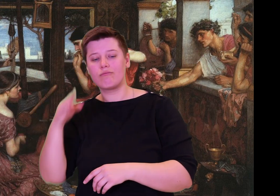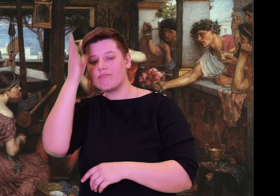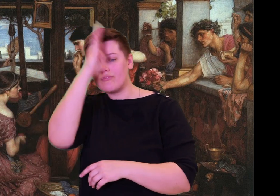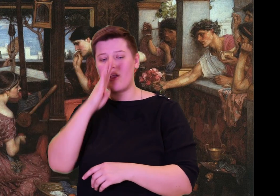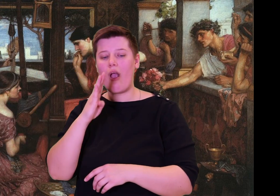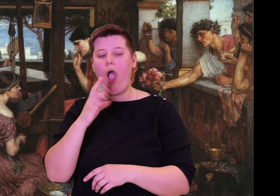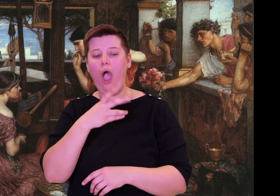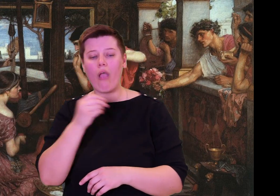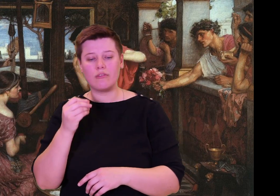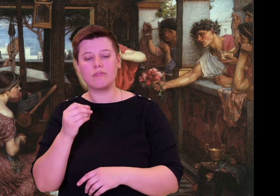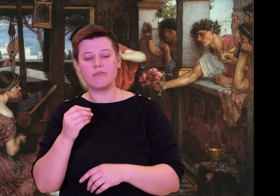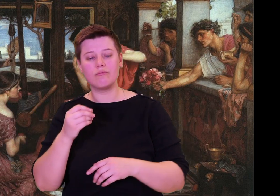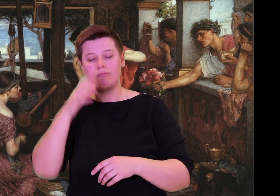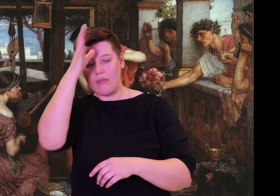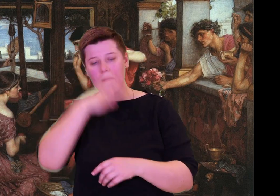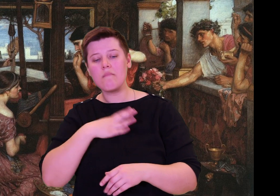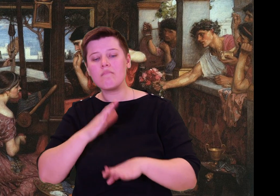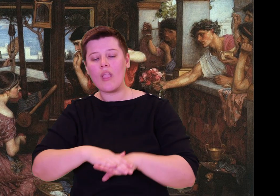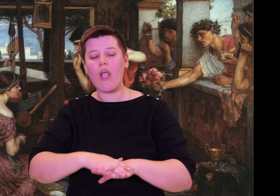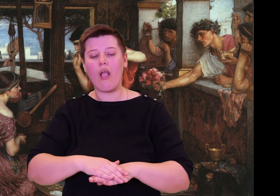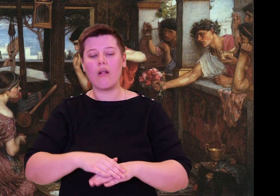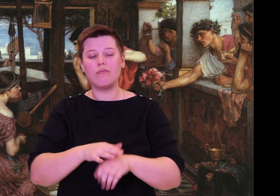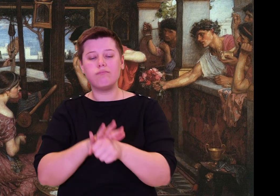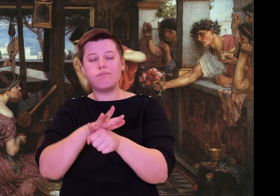ship sailed on.